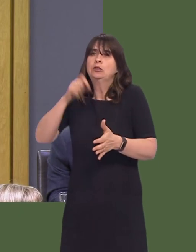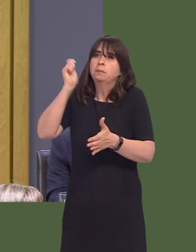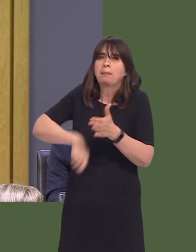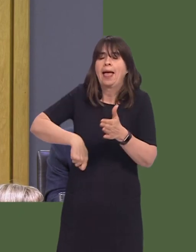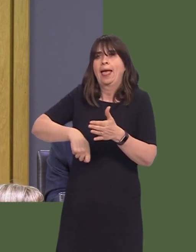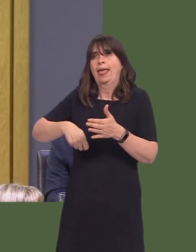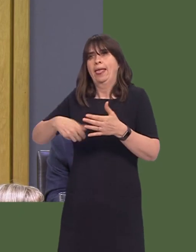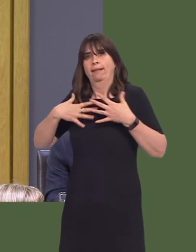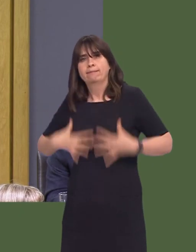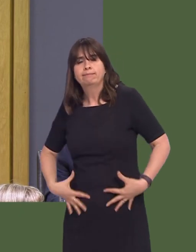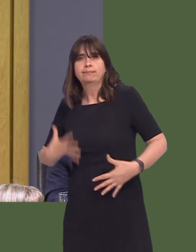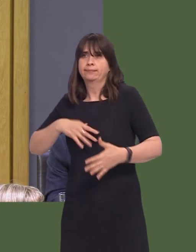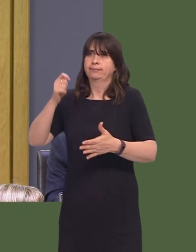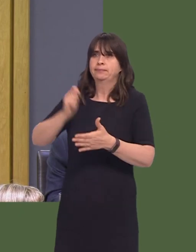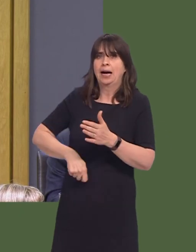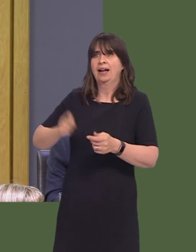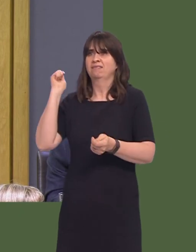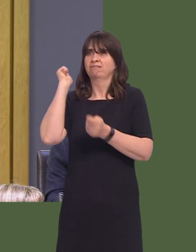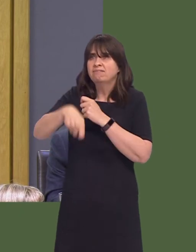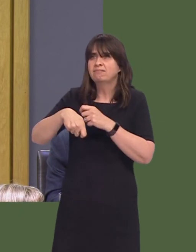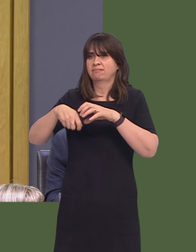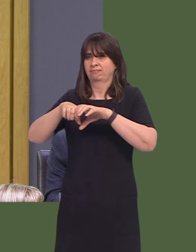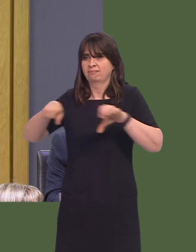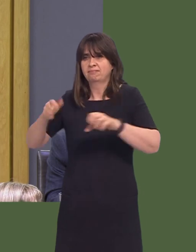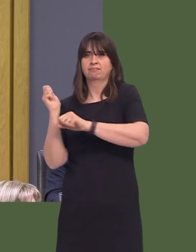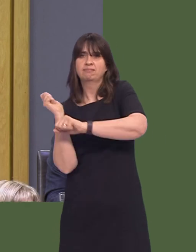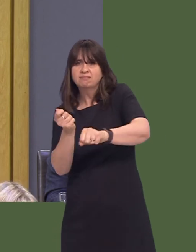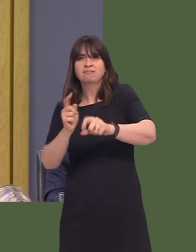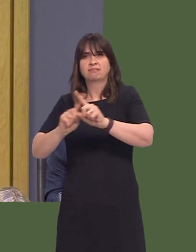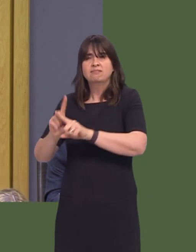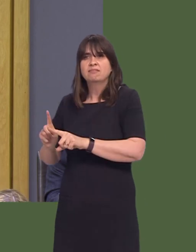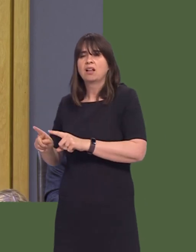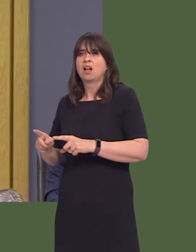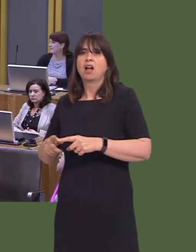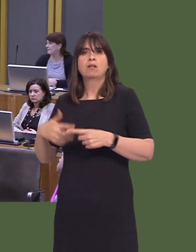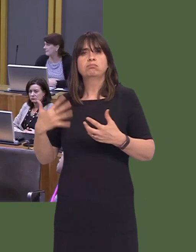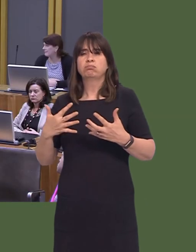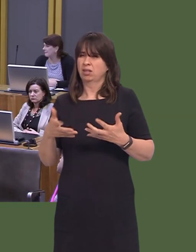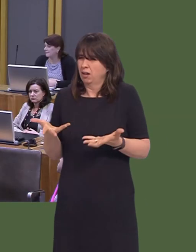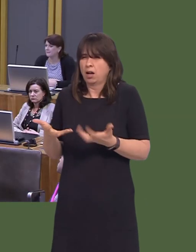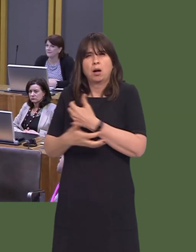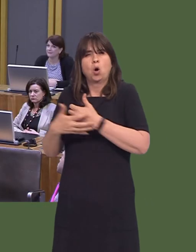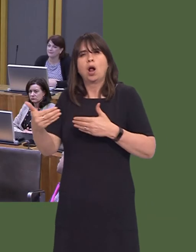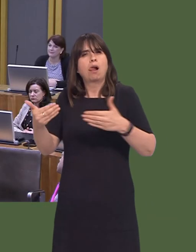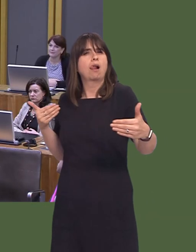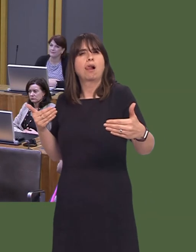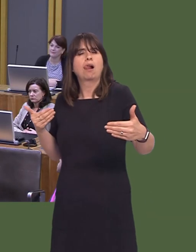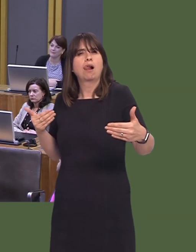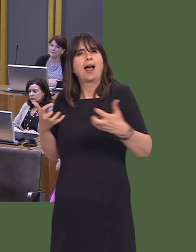activities, for example? What can the Government do to give those children an equal chance in life? Carwyn Jones AM: It's hugely important that